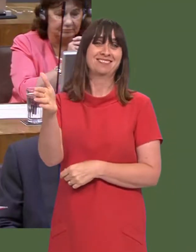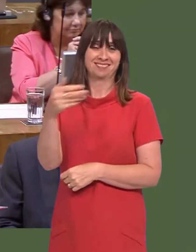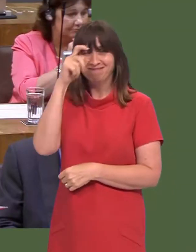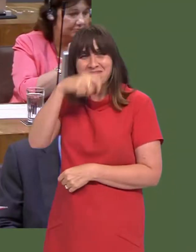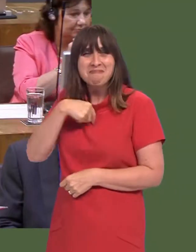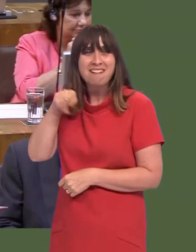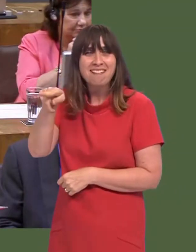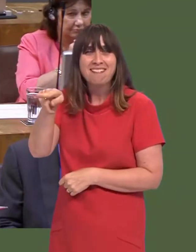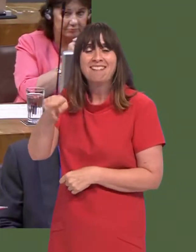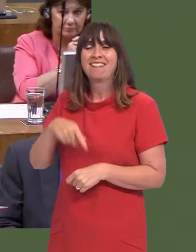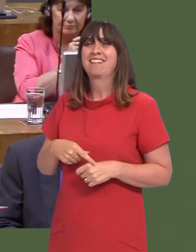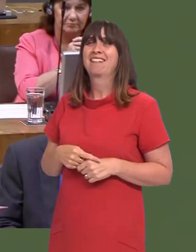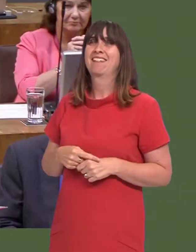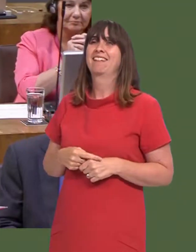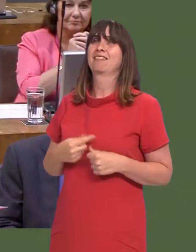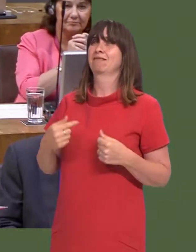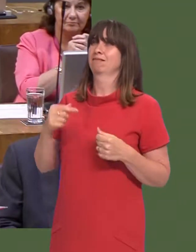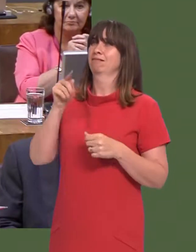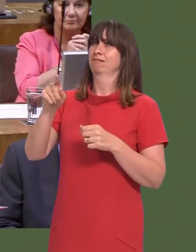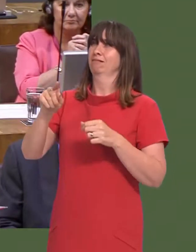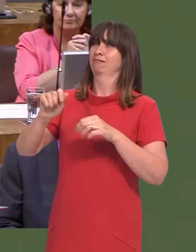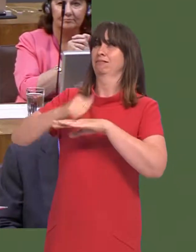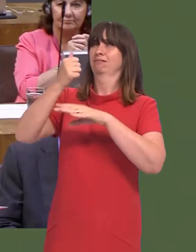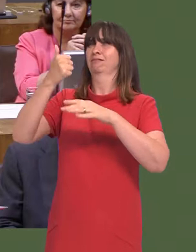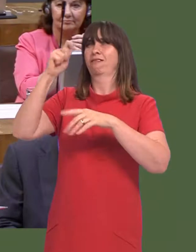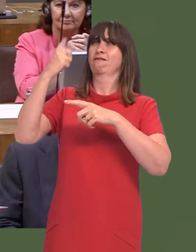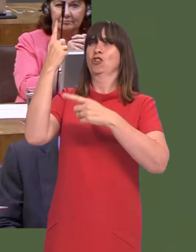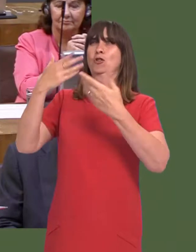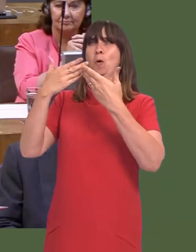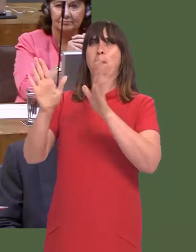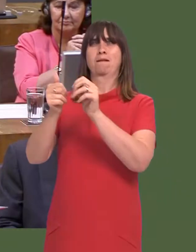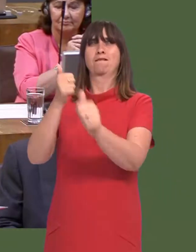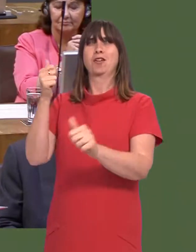And I remember the historyóI think that it was established in 1933.